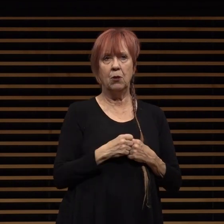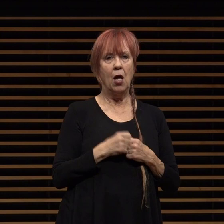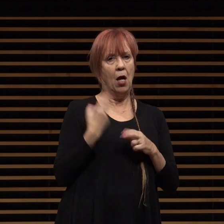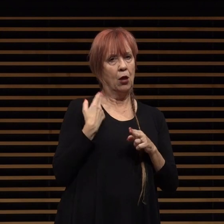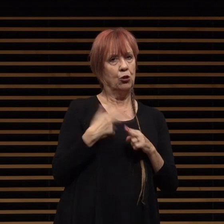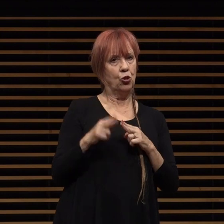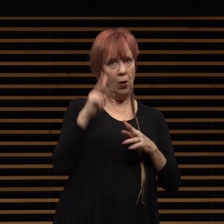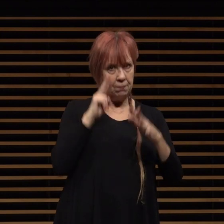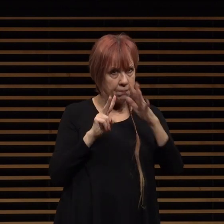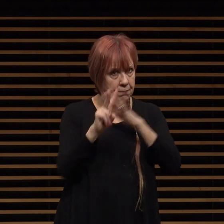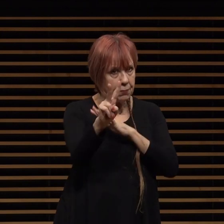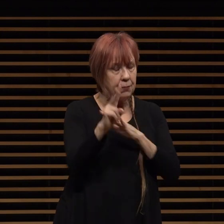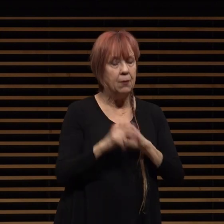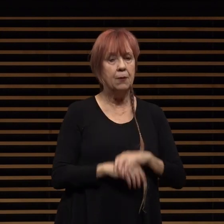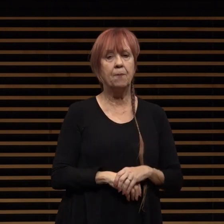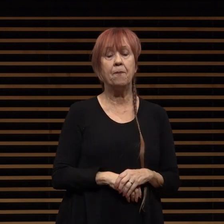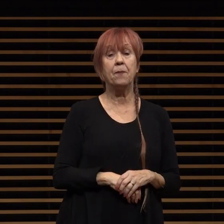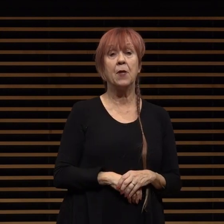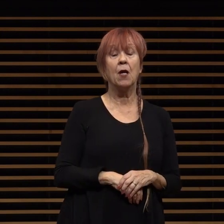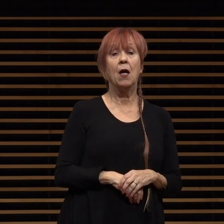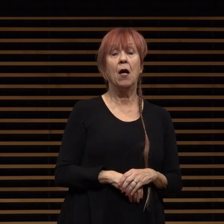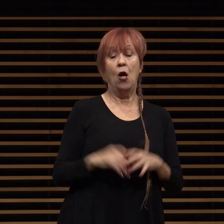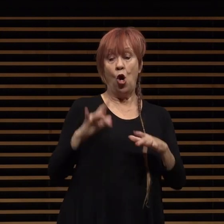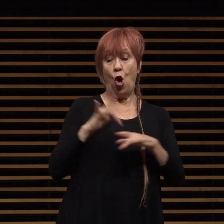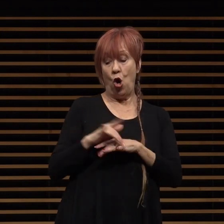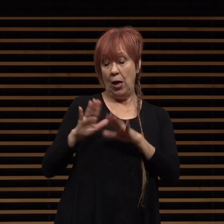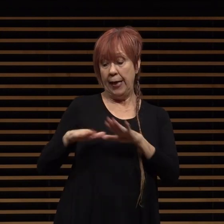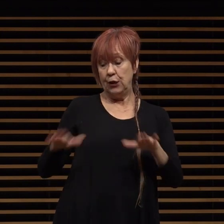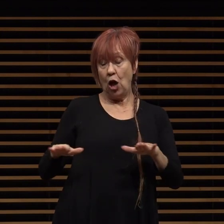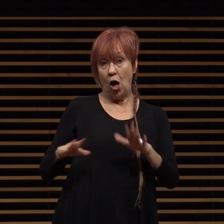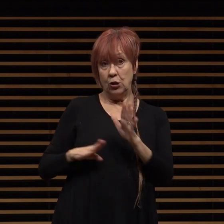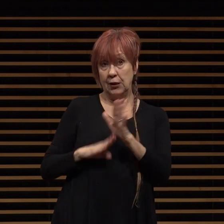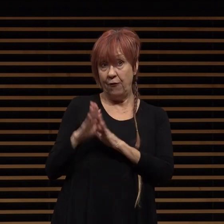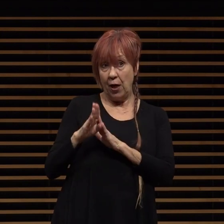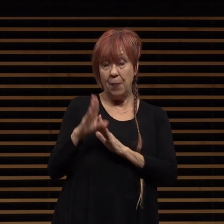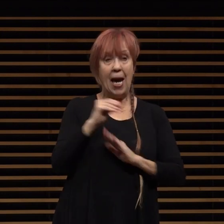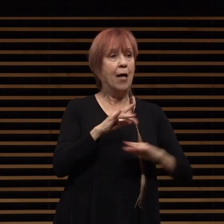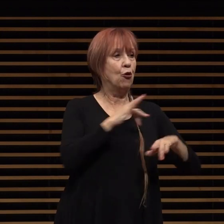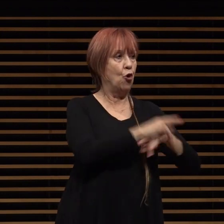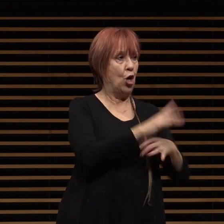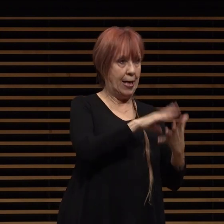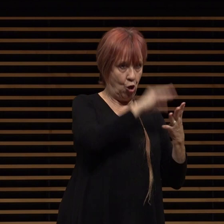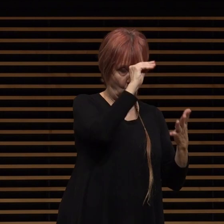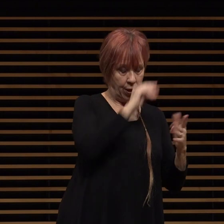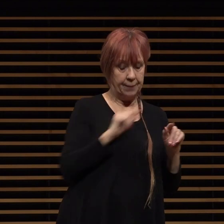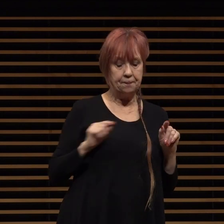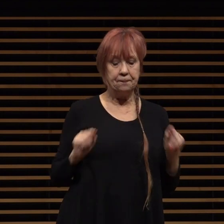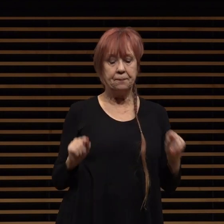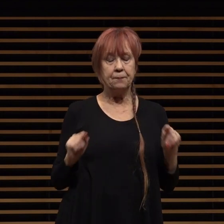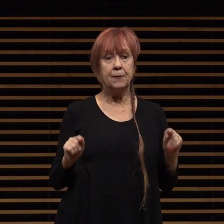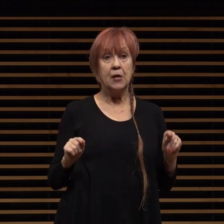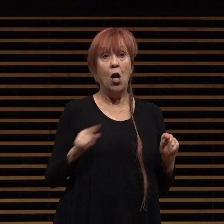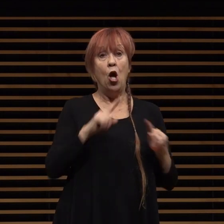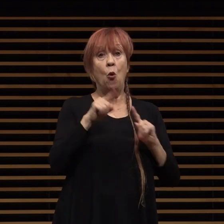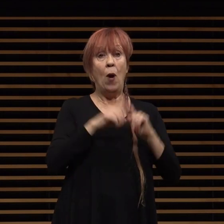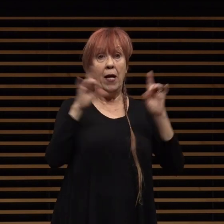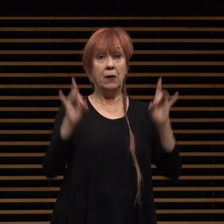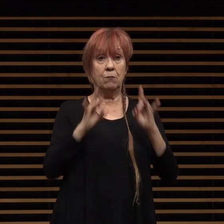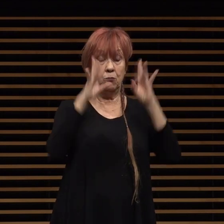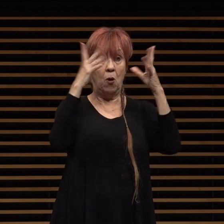forward early child development and early learning